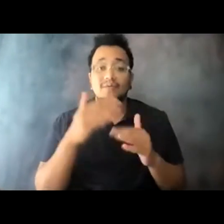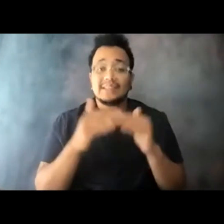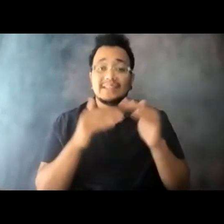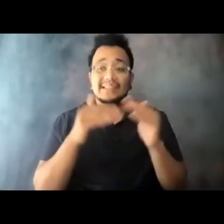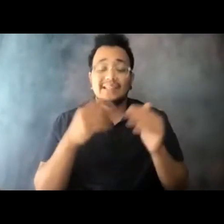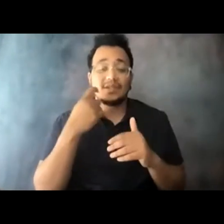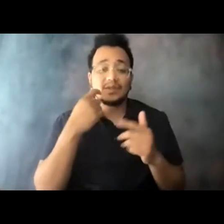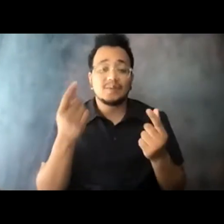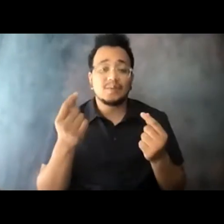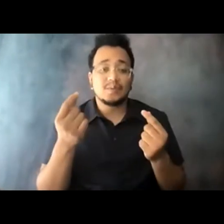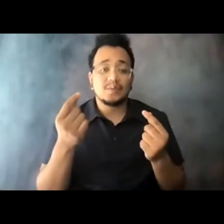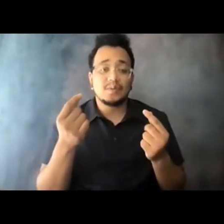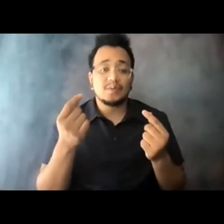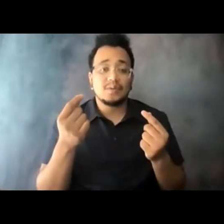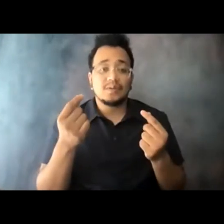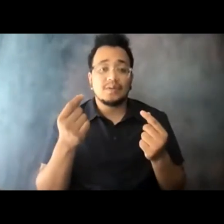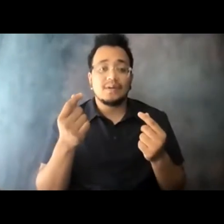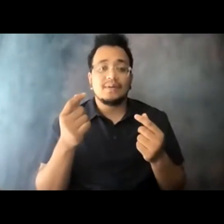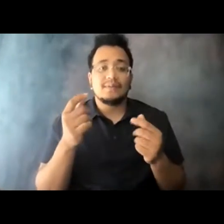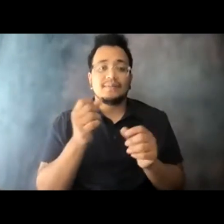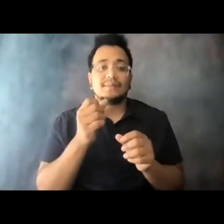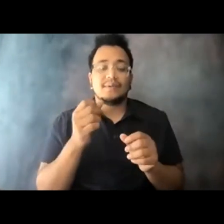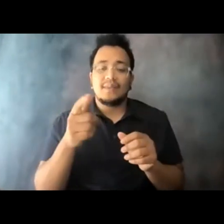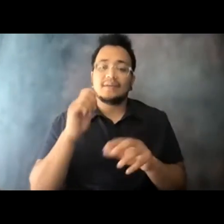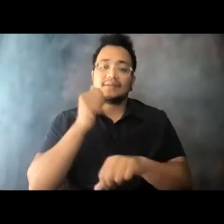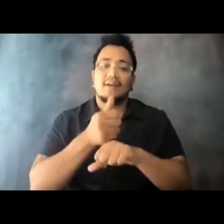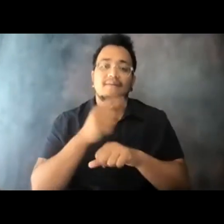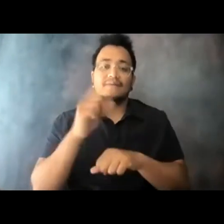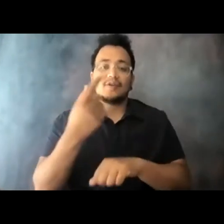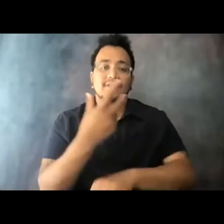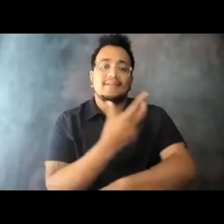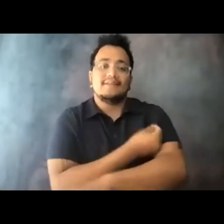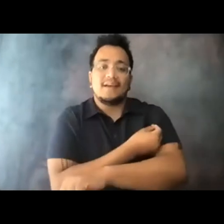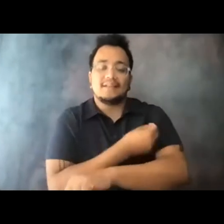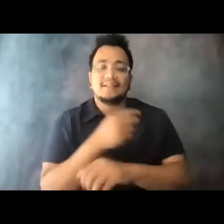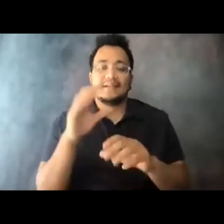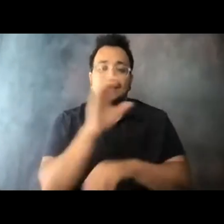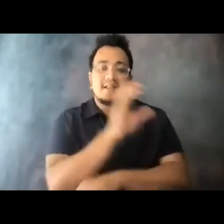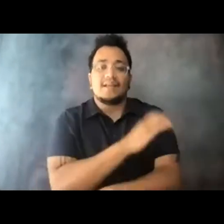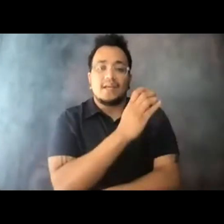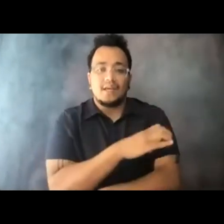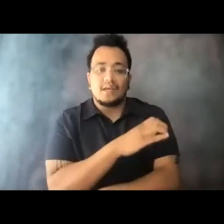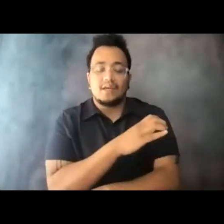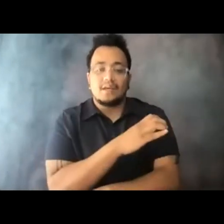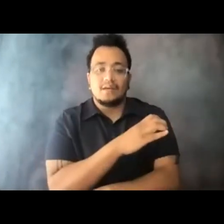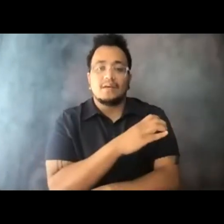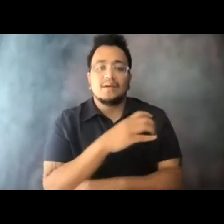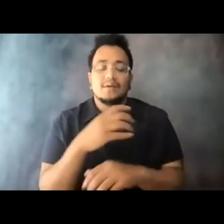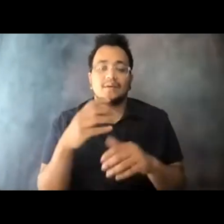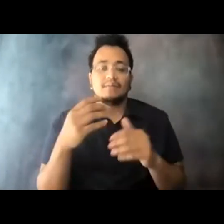15:14:10 be the first vaccine clinic in a 17-county area and 1,000 people in a day get vaccinated.